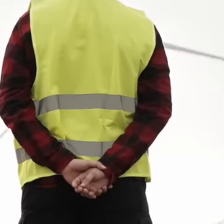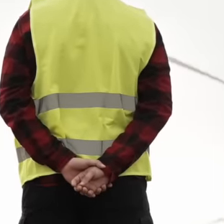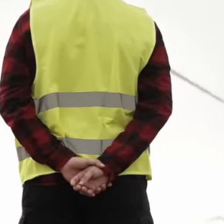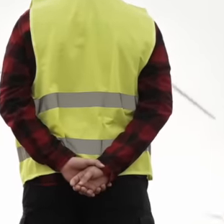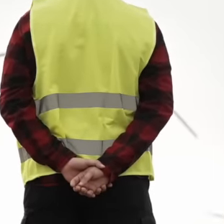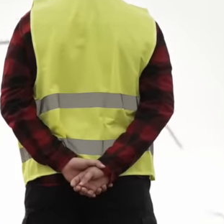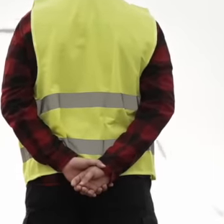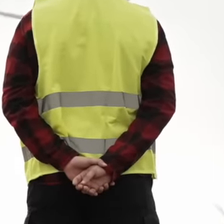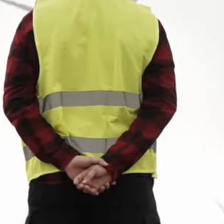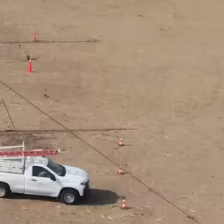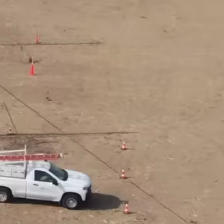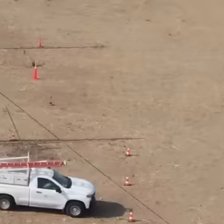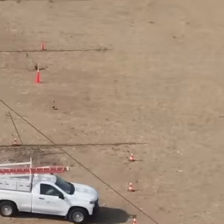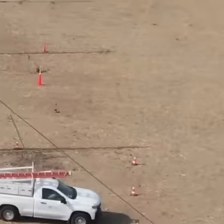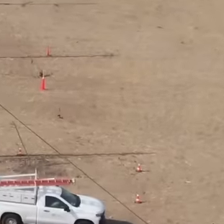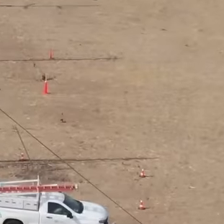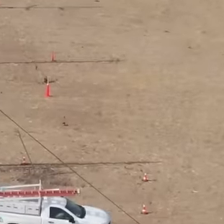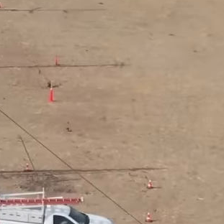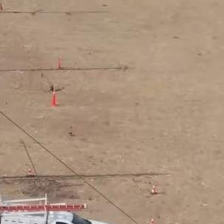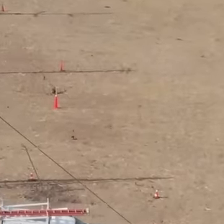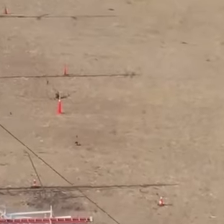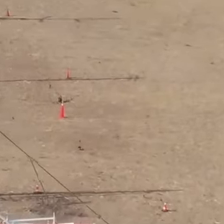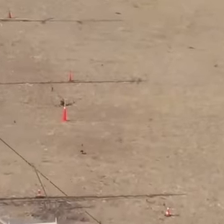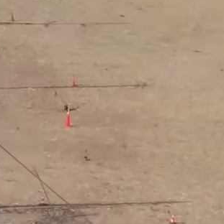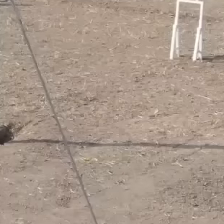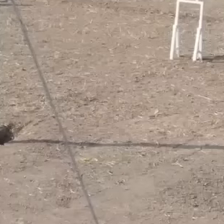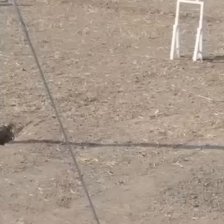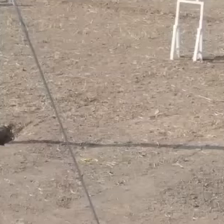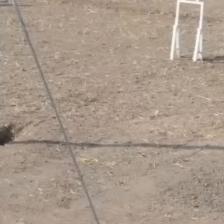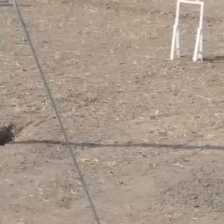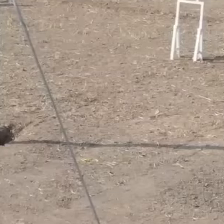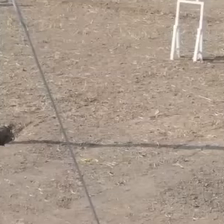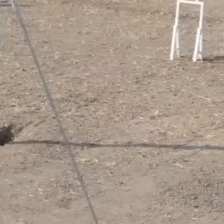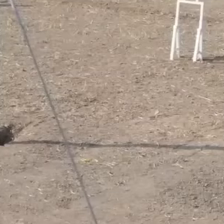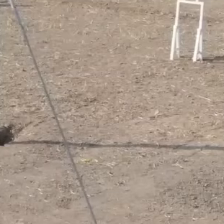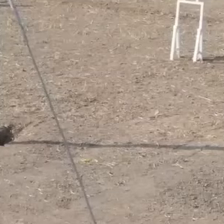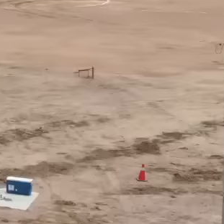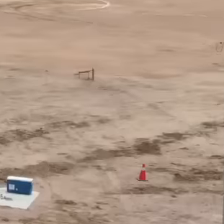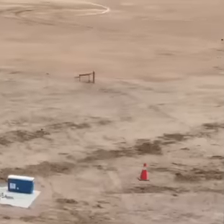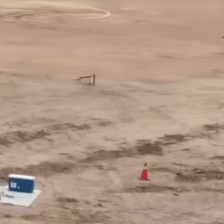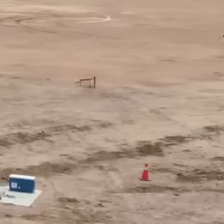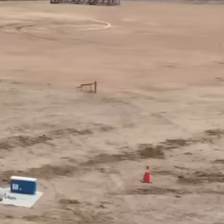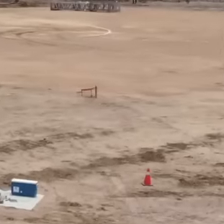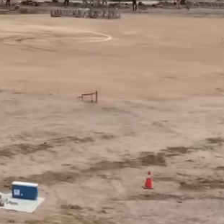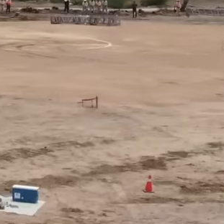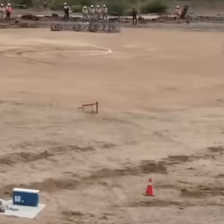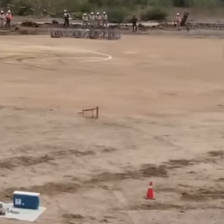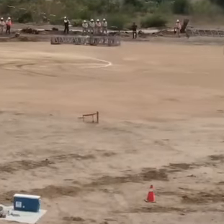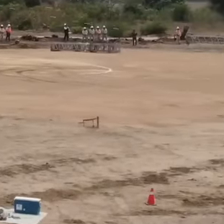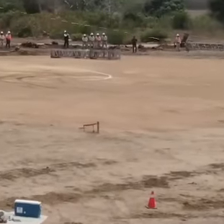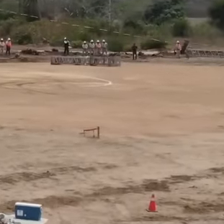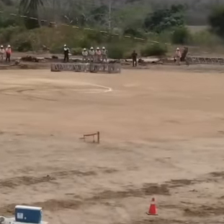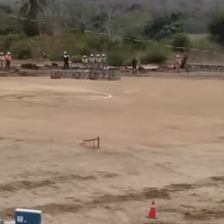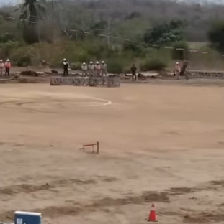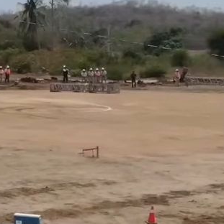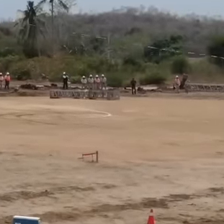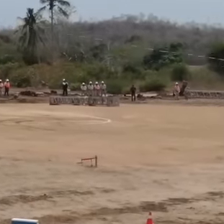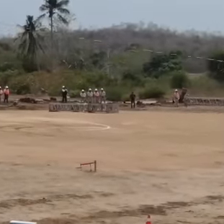in particular, the Federal Electricity Commission is charge of at least 54 percent of the